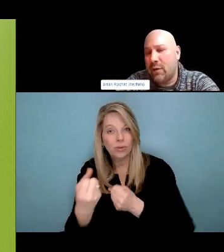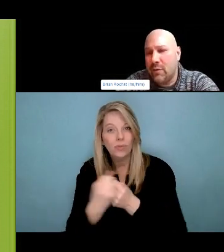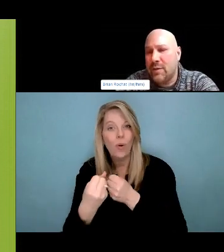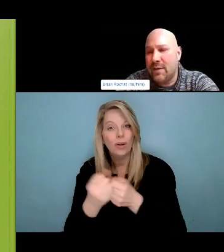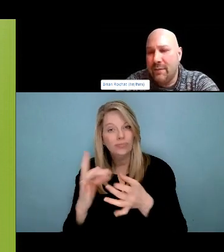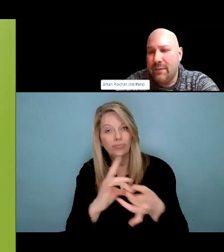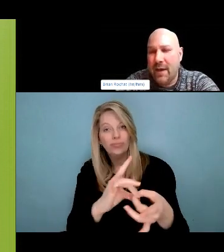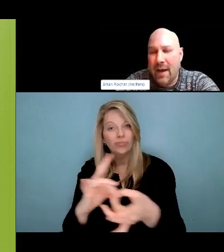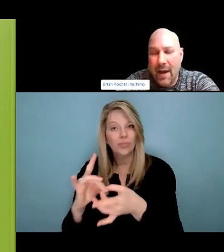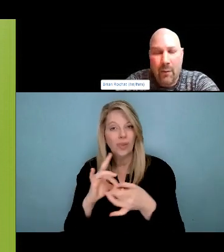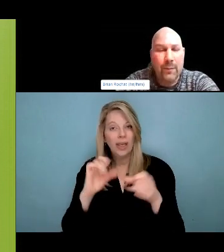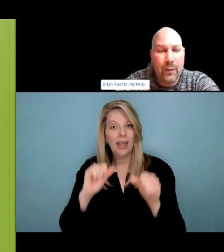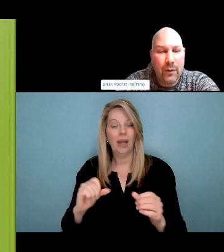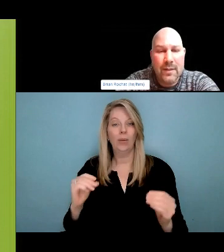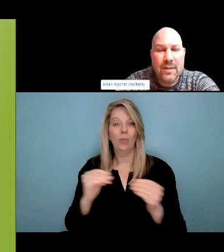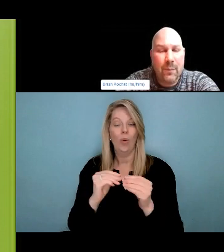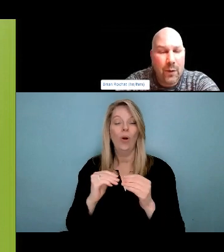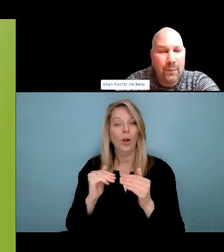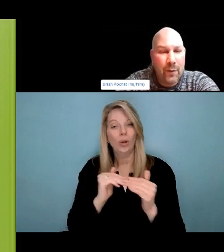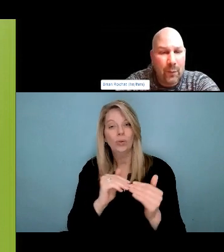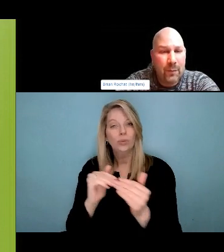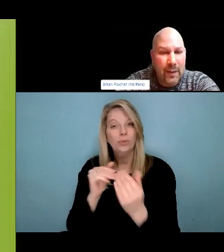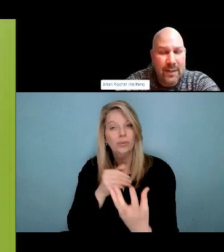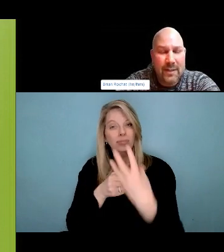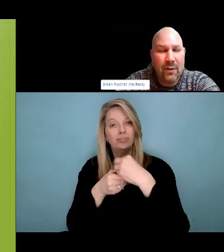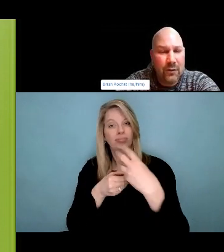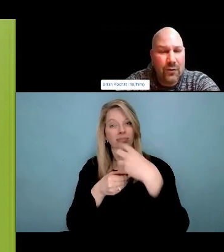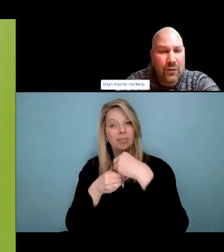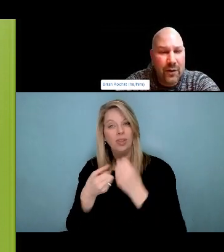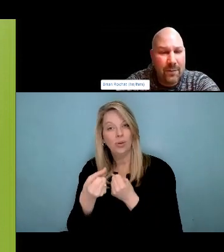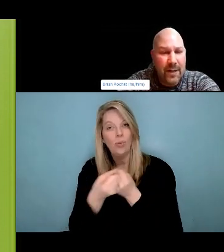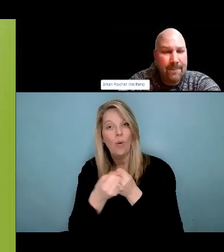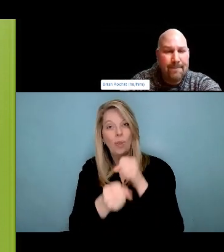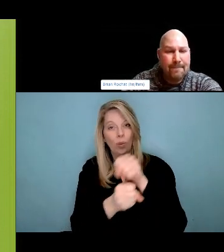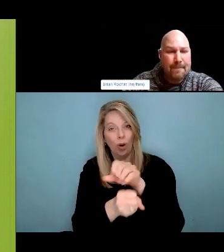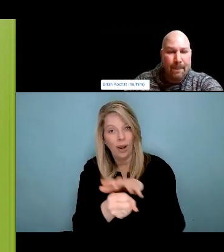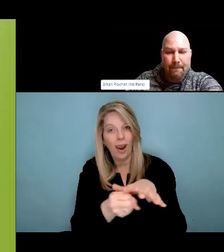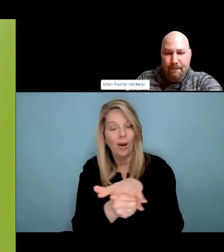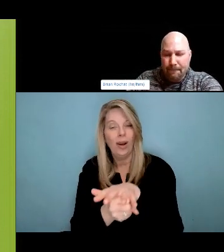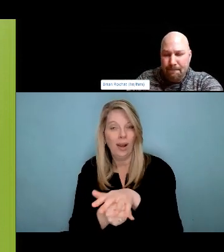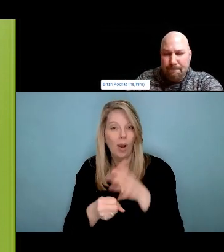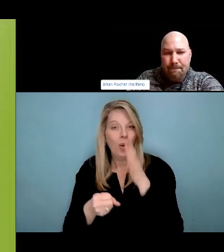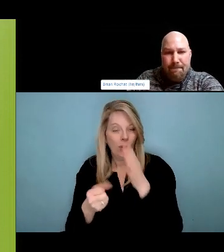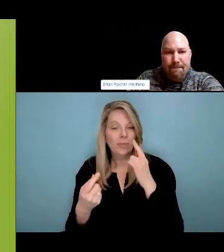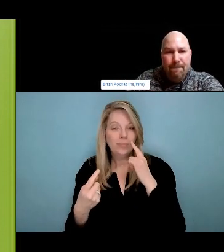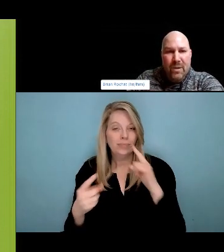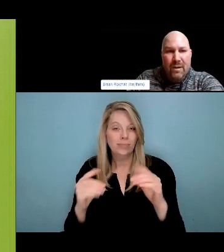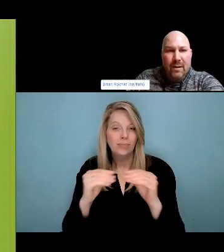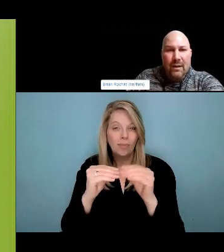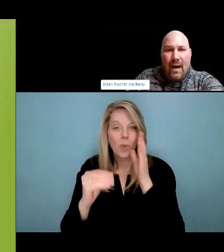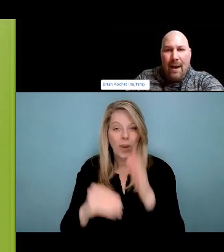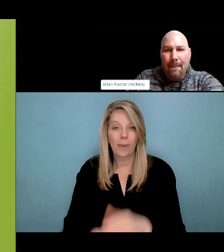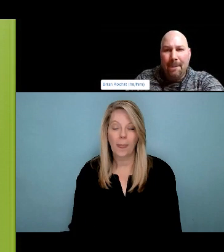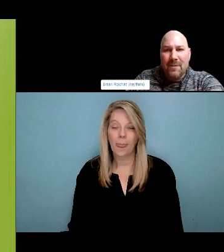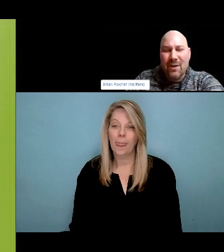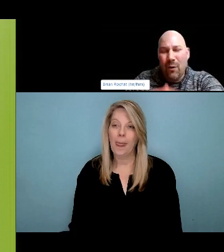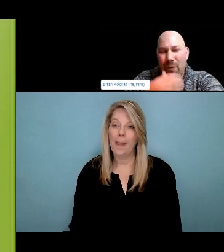while they're still engaging in those behaviors. And this one folks recognizes that when people